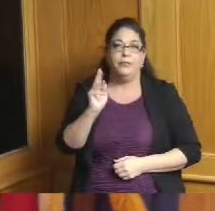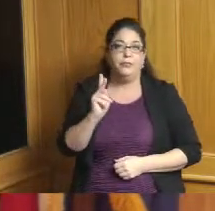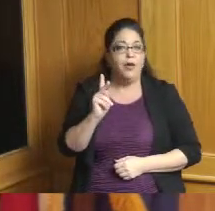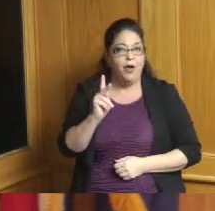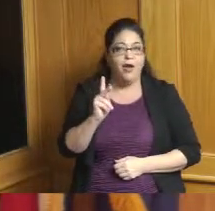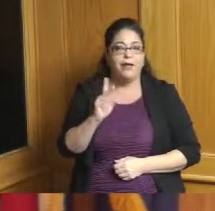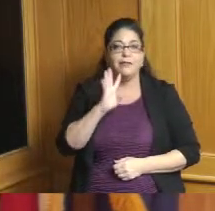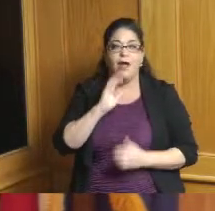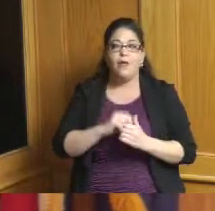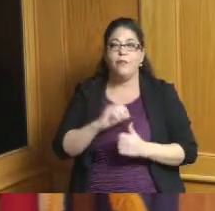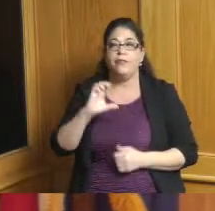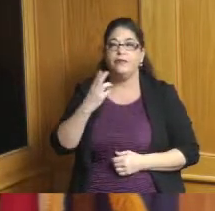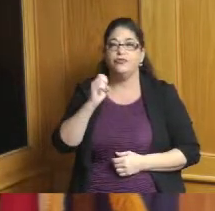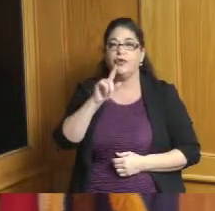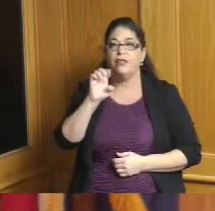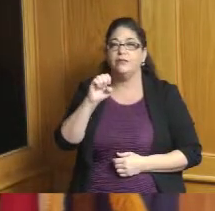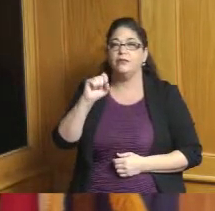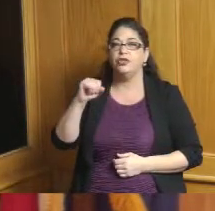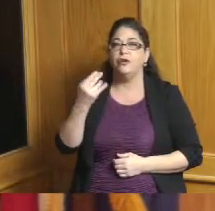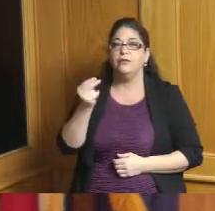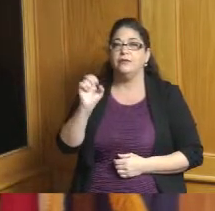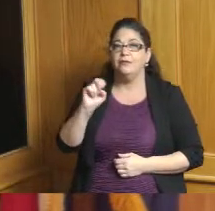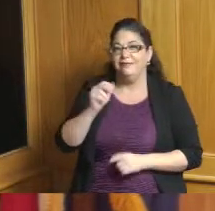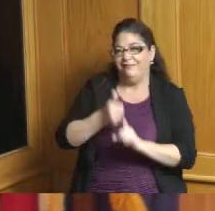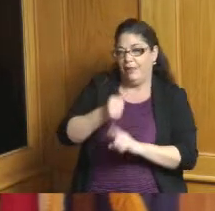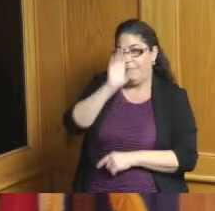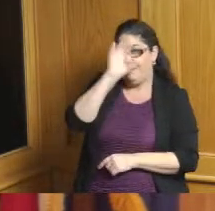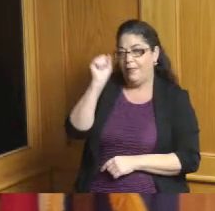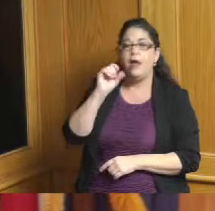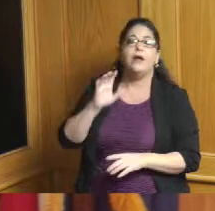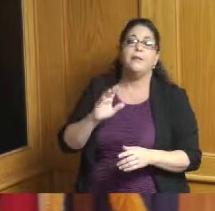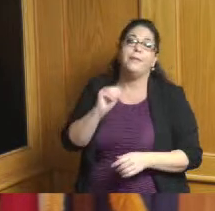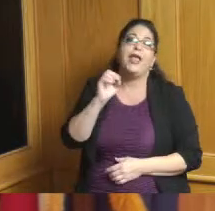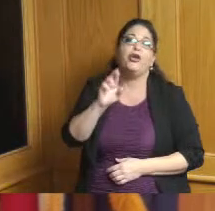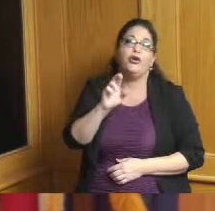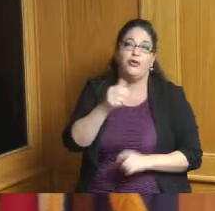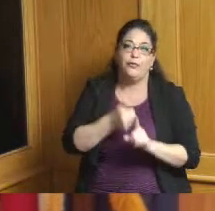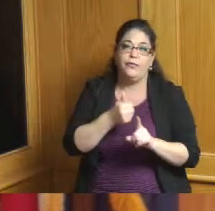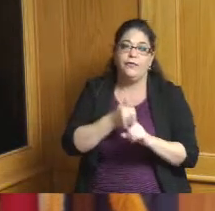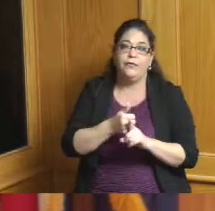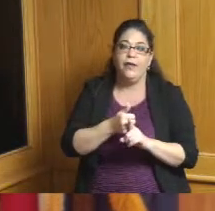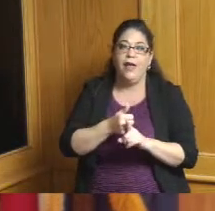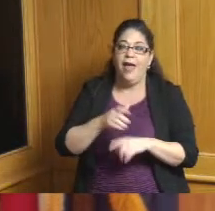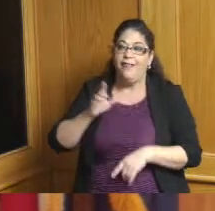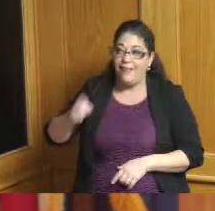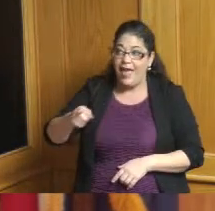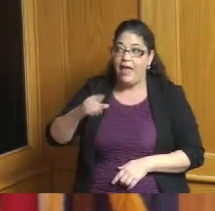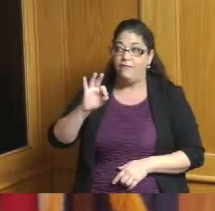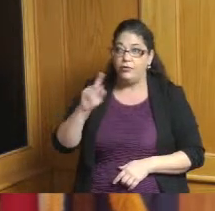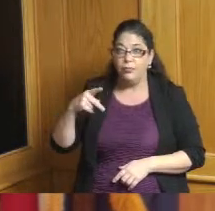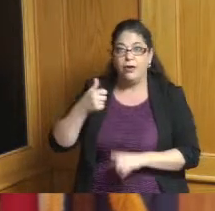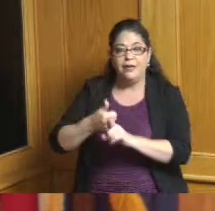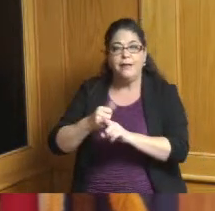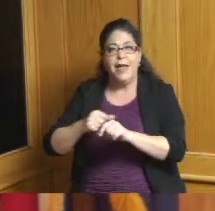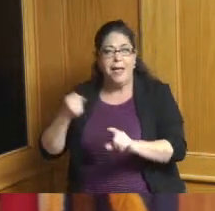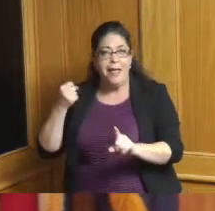Charles Johnson all the time but understanding the impact that Forest Park has on our entire county